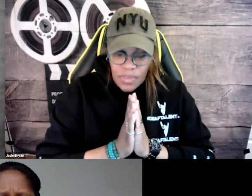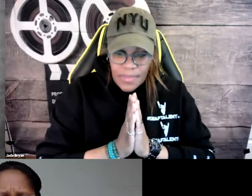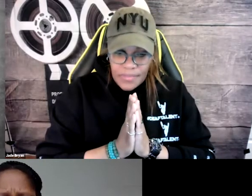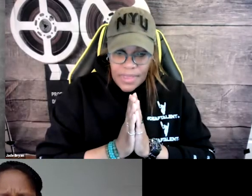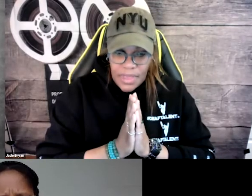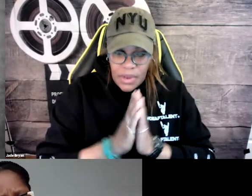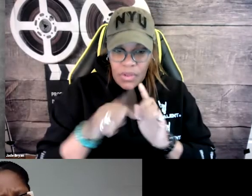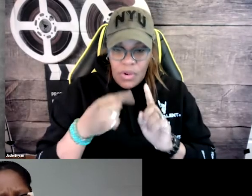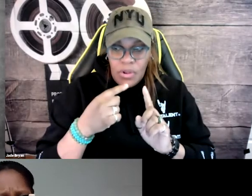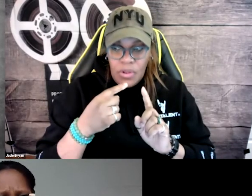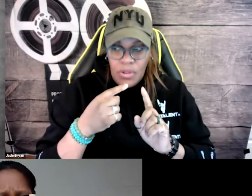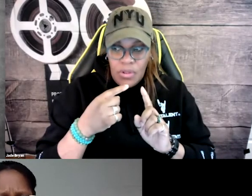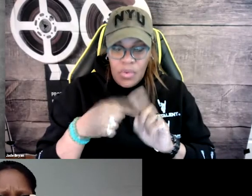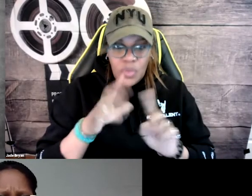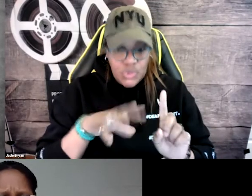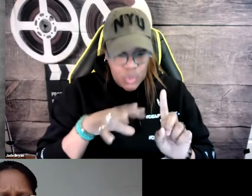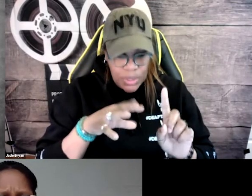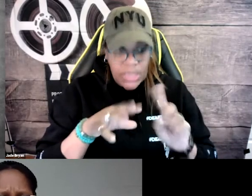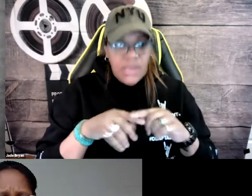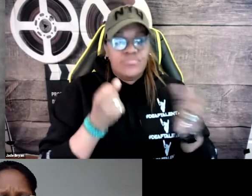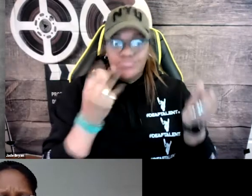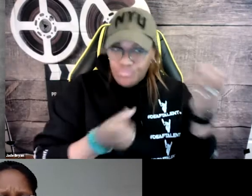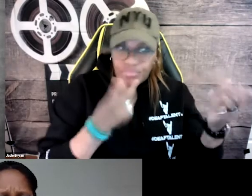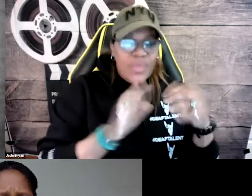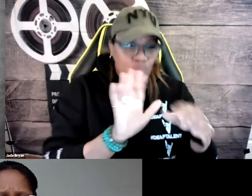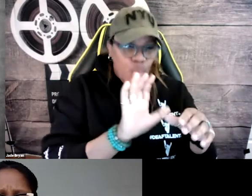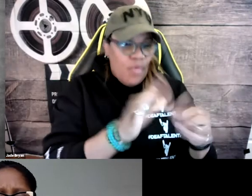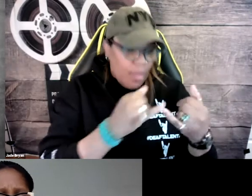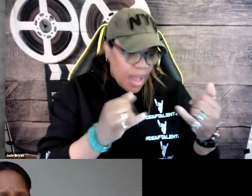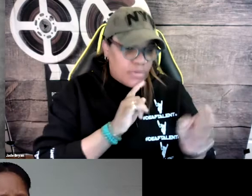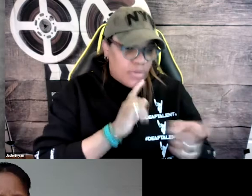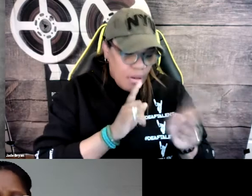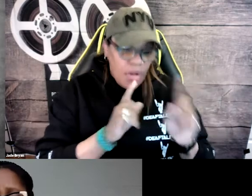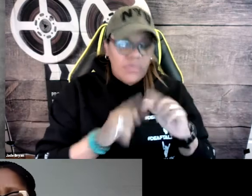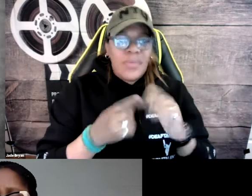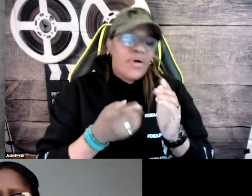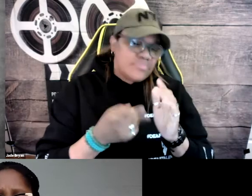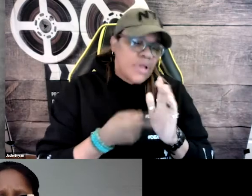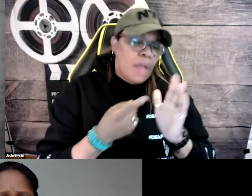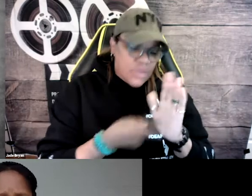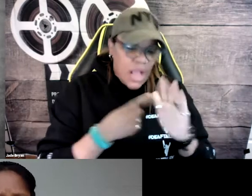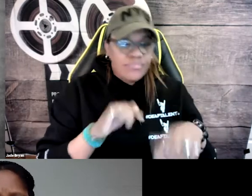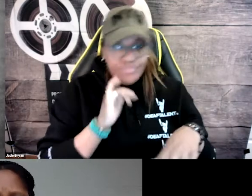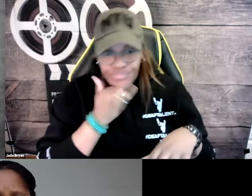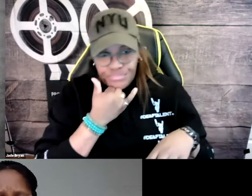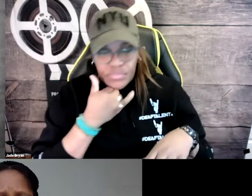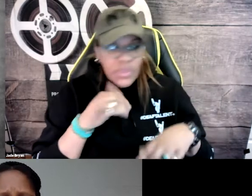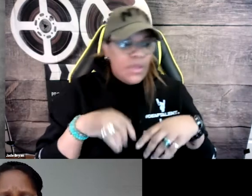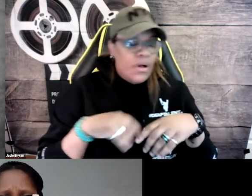but this is what the concept- is what is important. We film it, the actors do their lines in ASL.